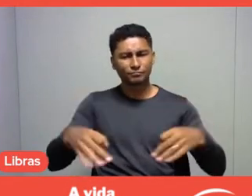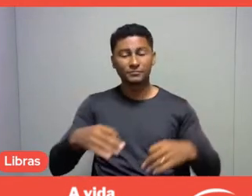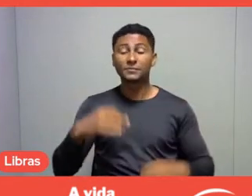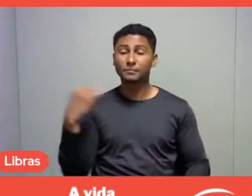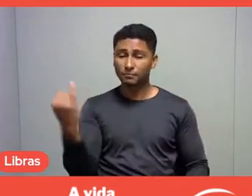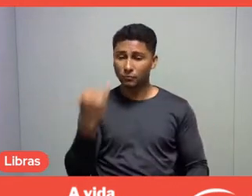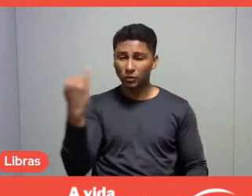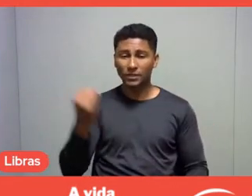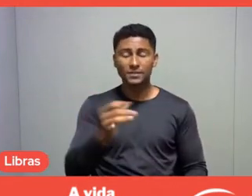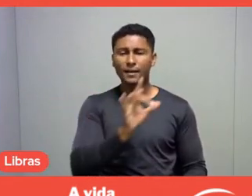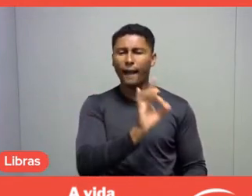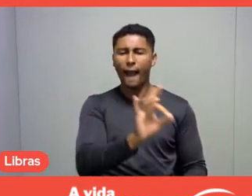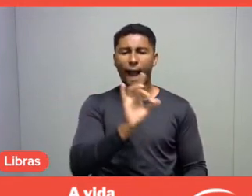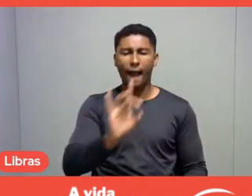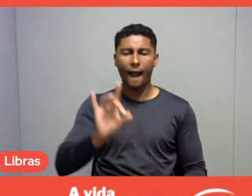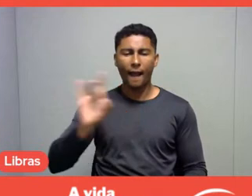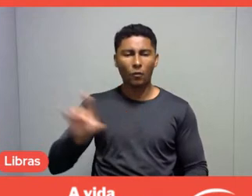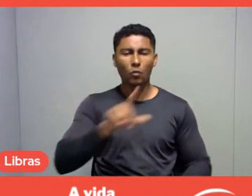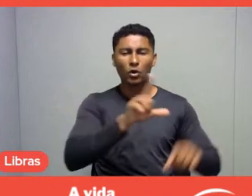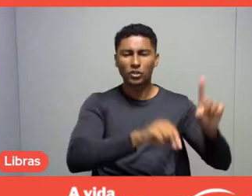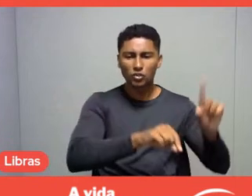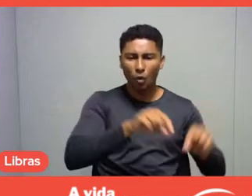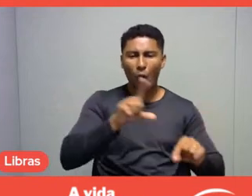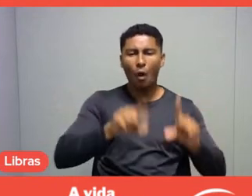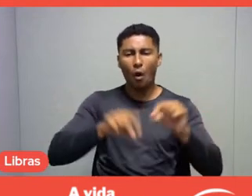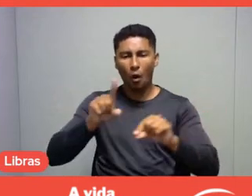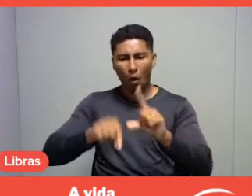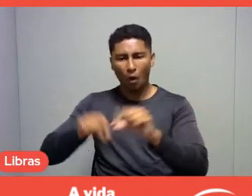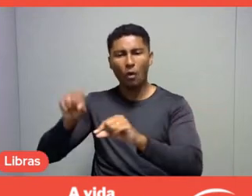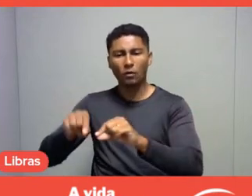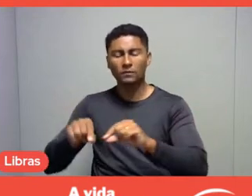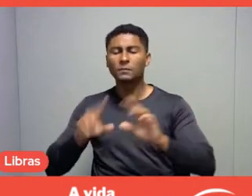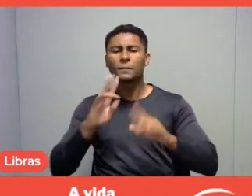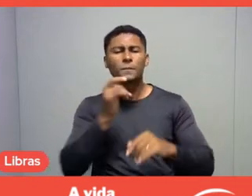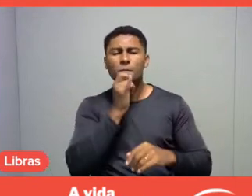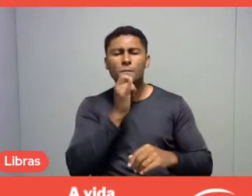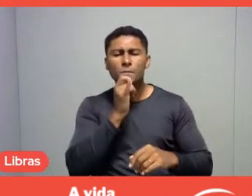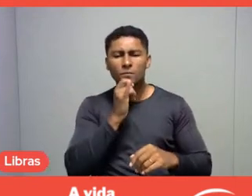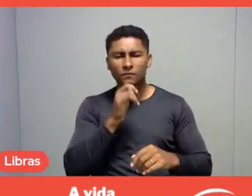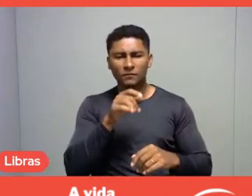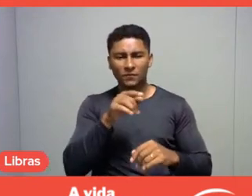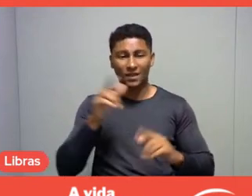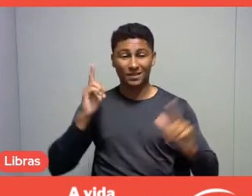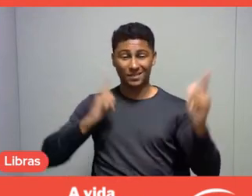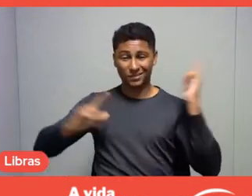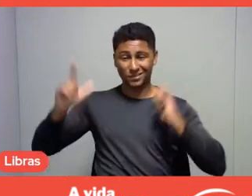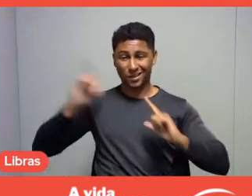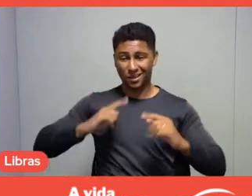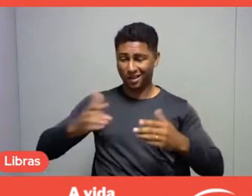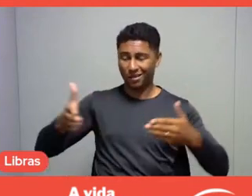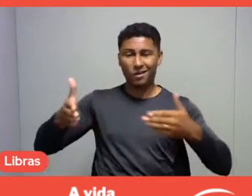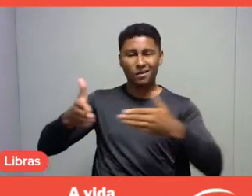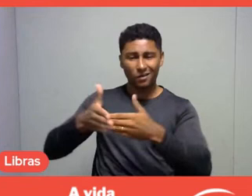But, however, we cannot ignore access barriers to leisure that are manifested